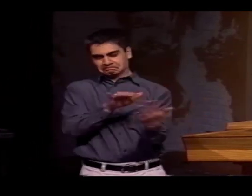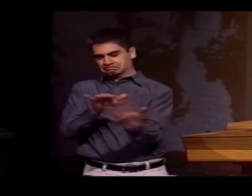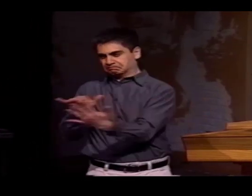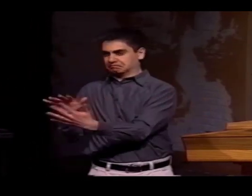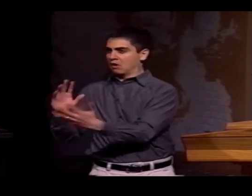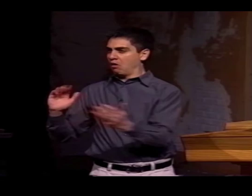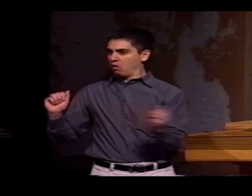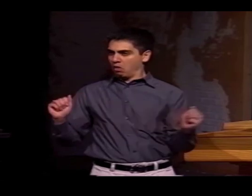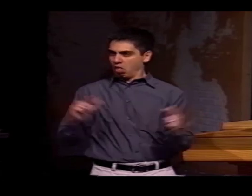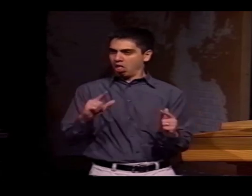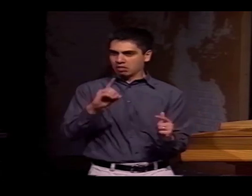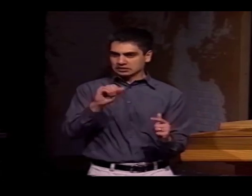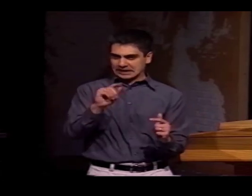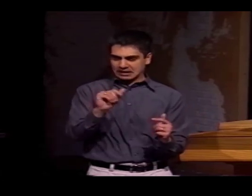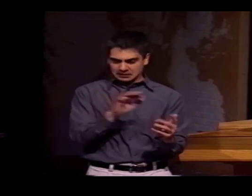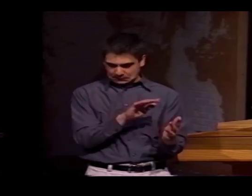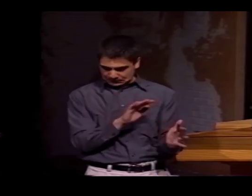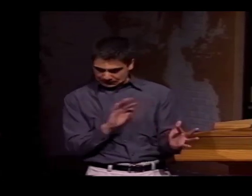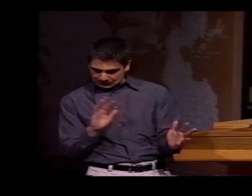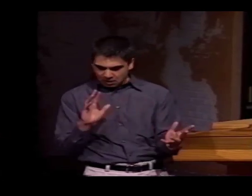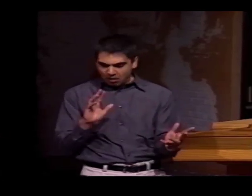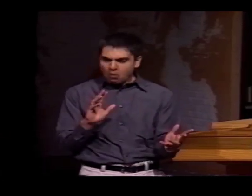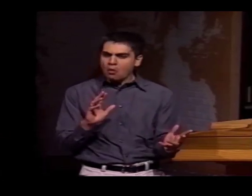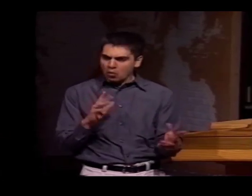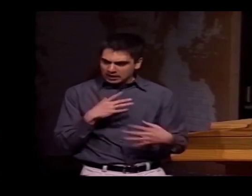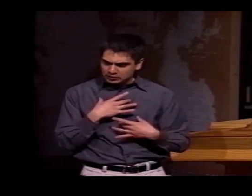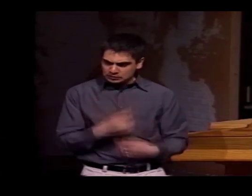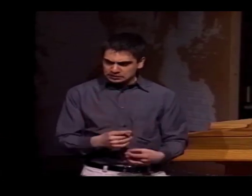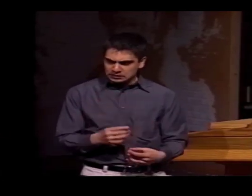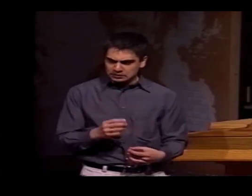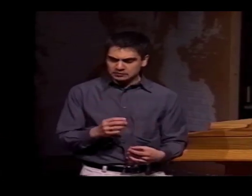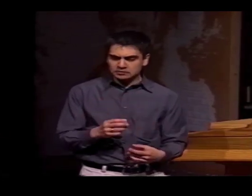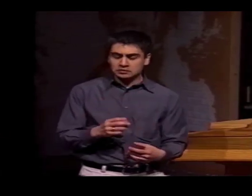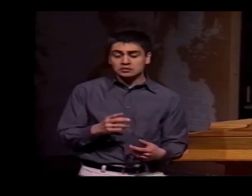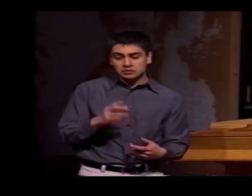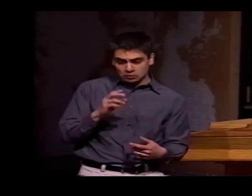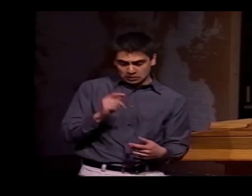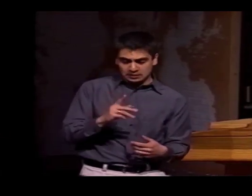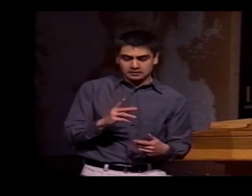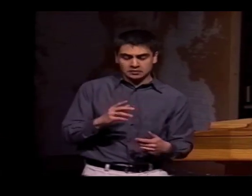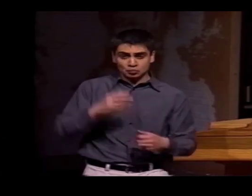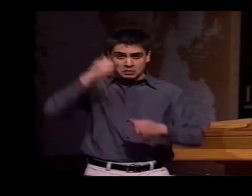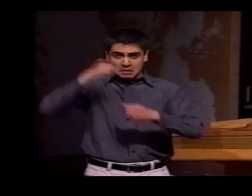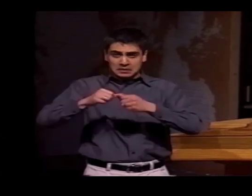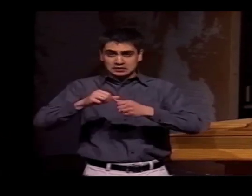SO, AS WE LOOKED AT THIS CATEGORY OF GESTURES AND WE LOOKED AT ALL OF THE DATA...